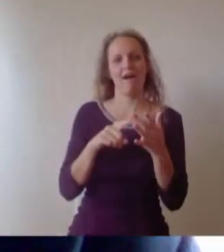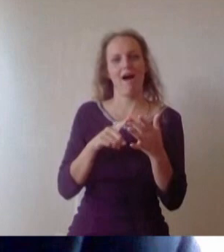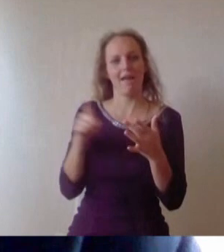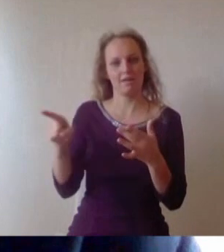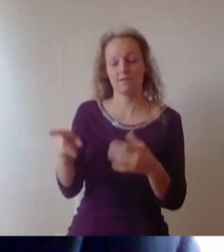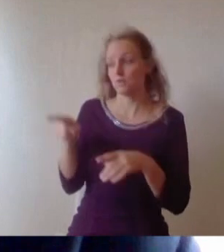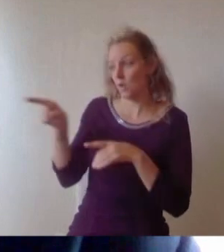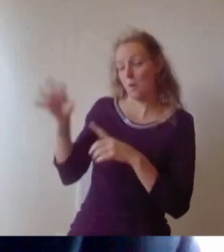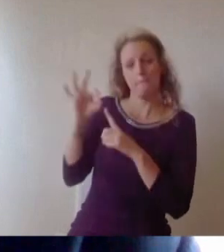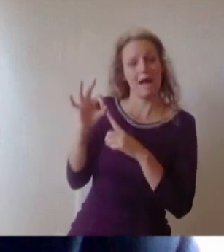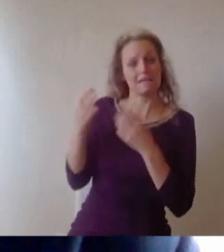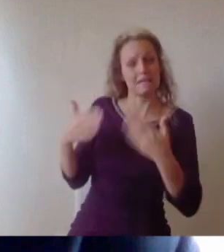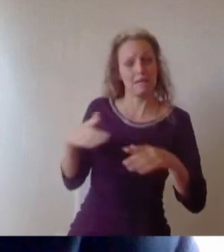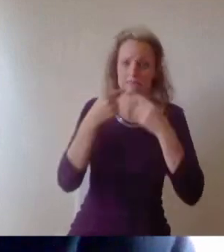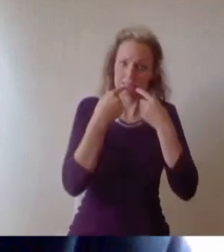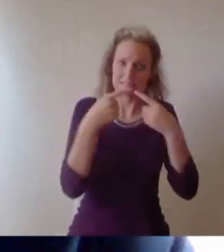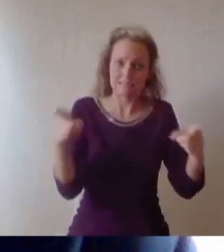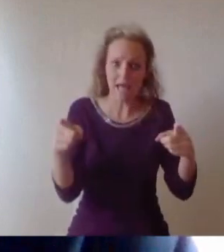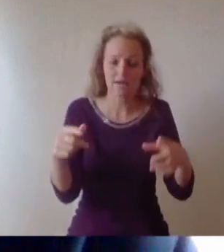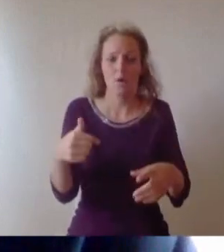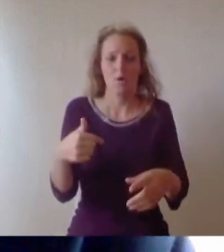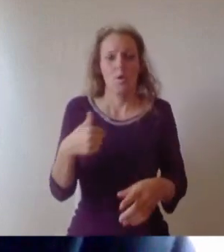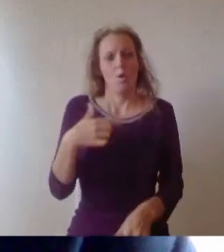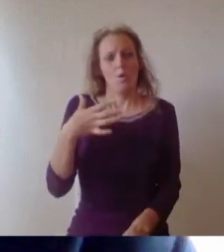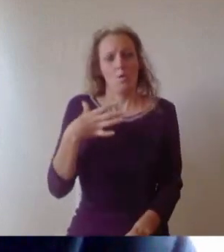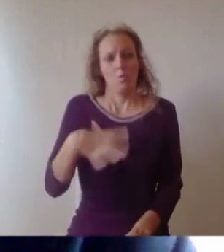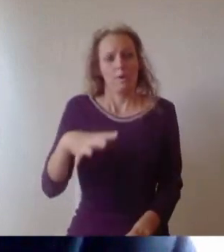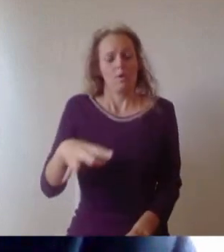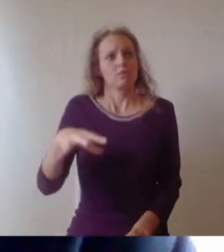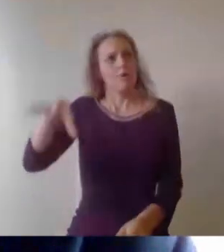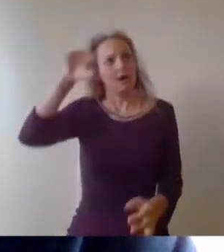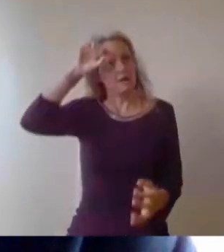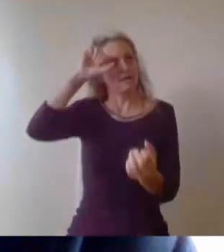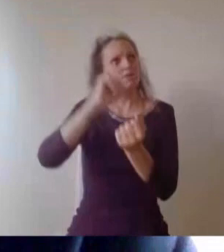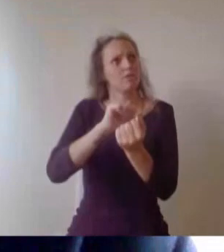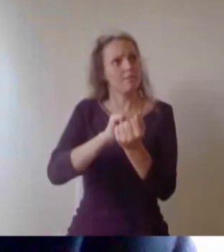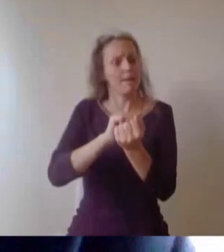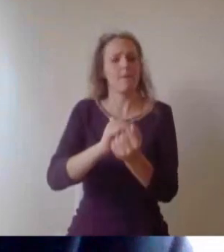to we're mindful that we we cannot fully understand what it's like to be finished finishing our studies under these very difficult